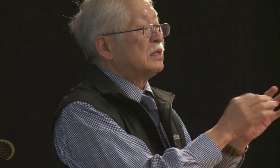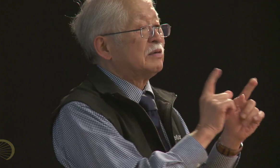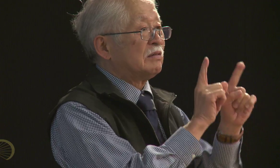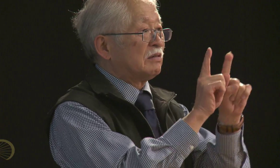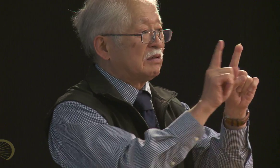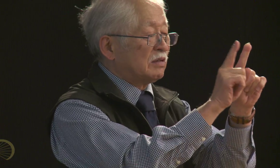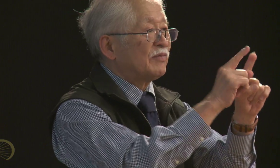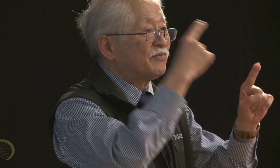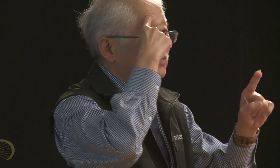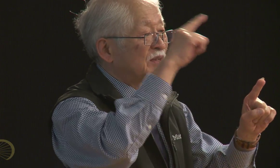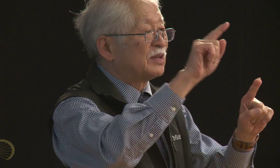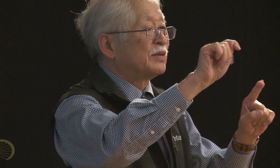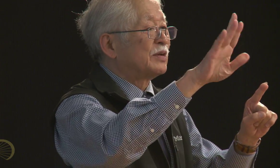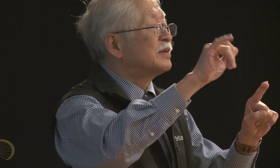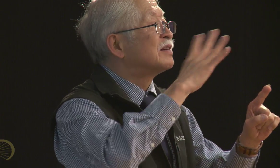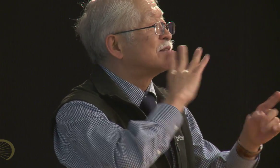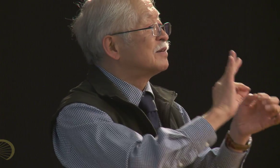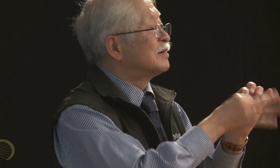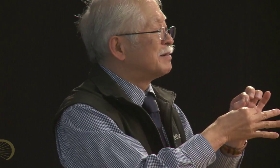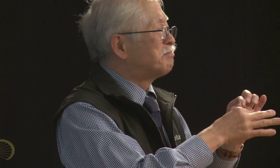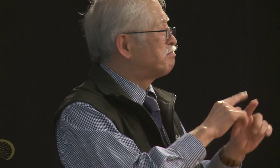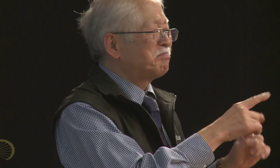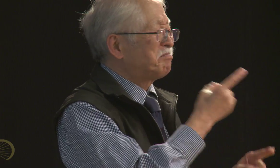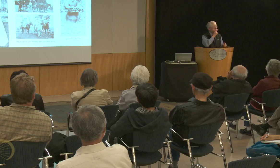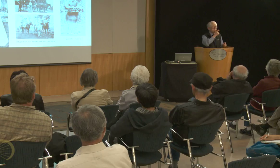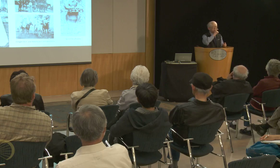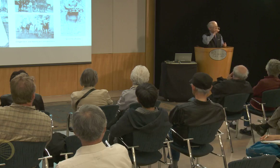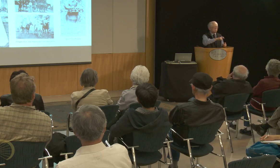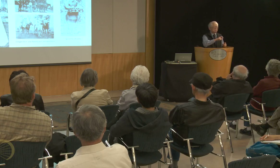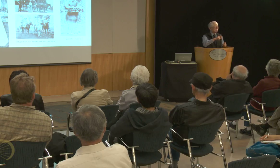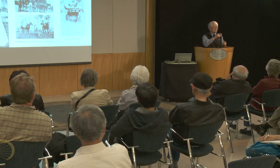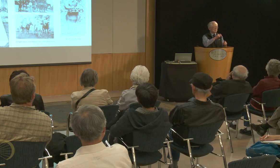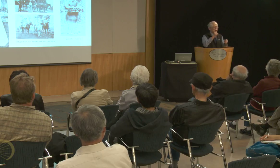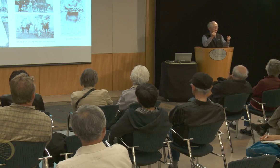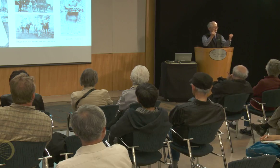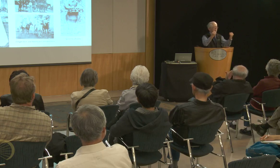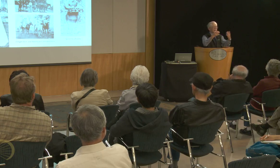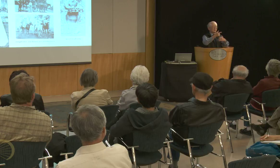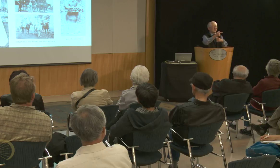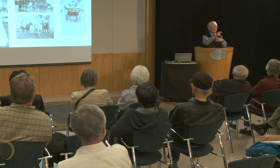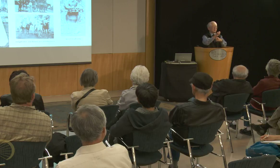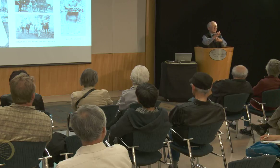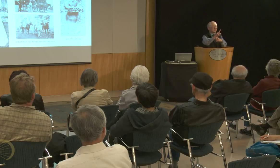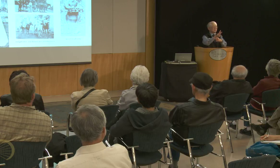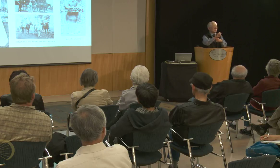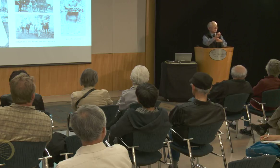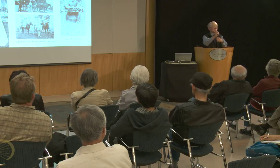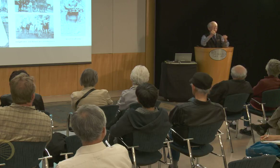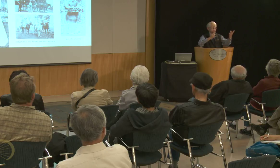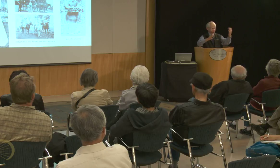Delight had an interpreter as she went to the various tribes, and she thought, "I don't need one, because